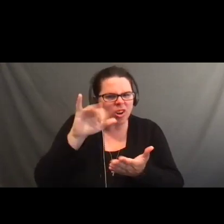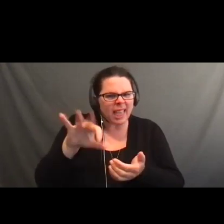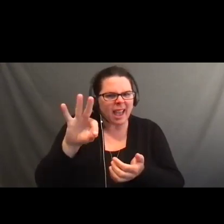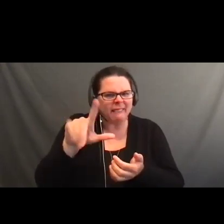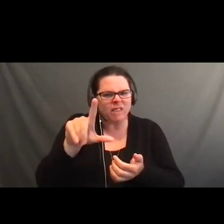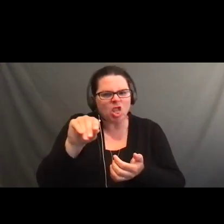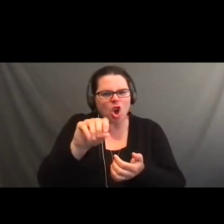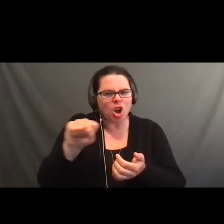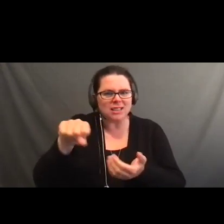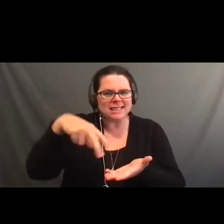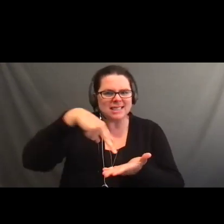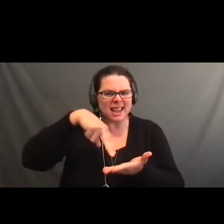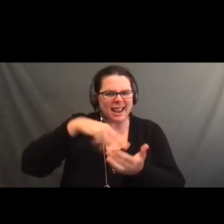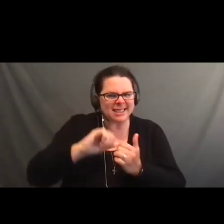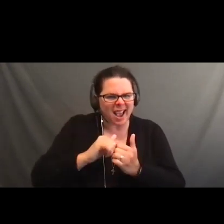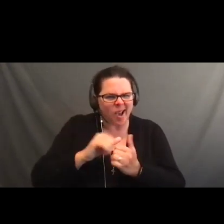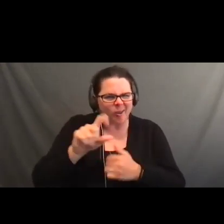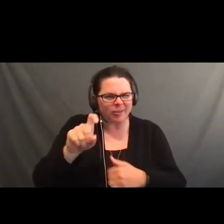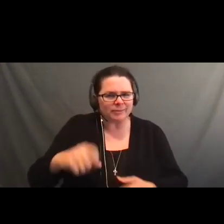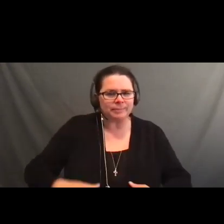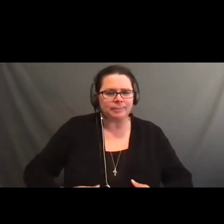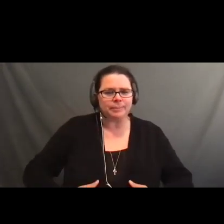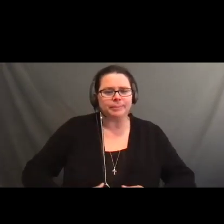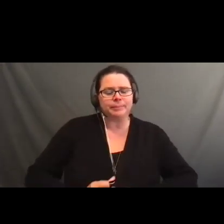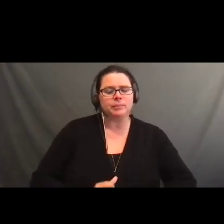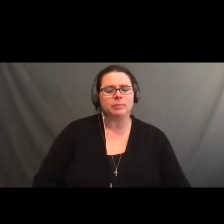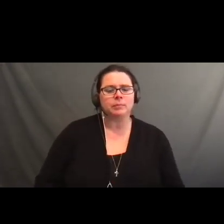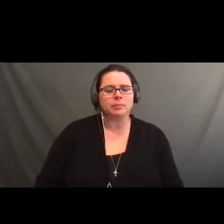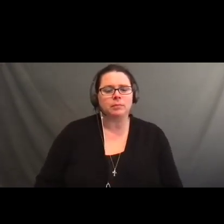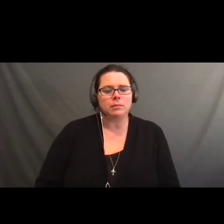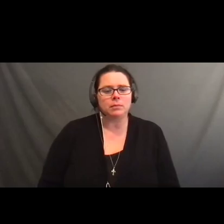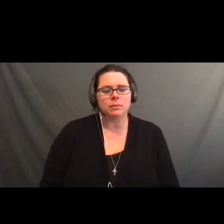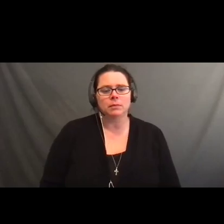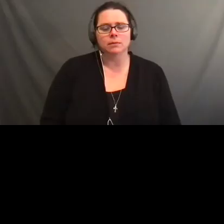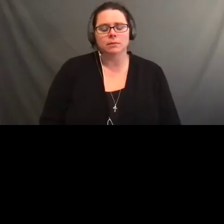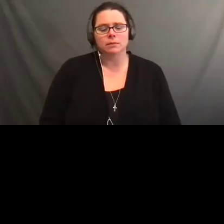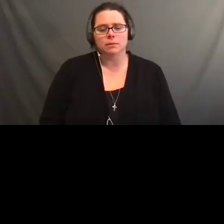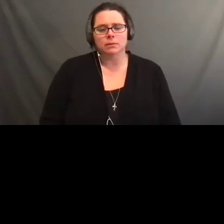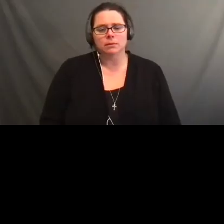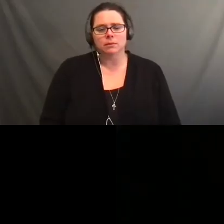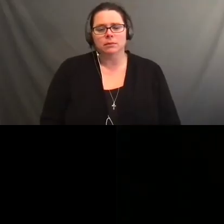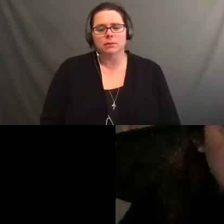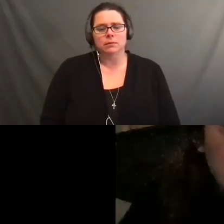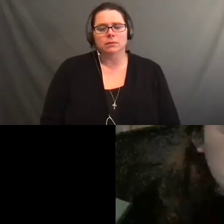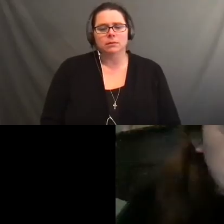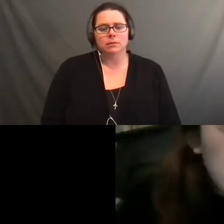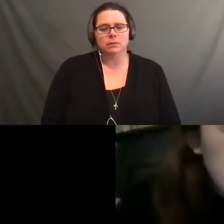Any questions? >> Jen: Tyler asked, how do you know where